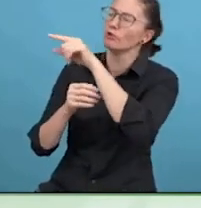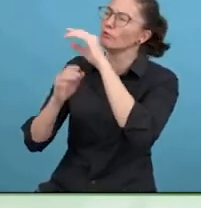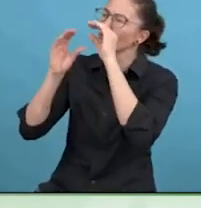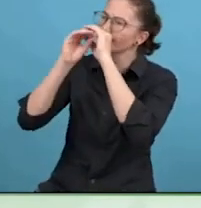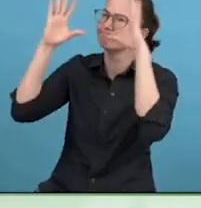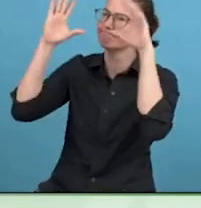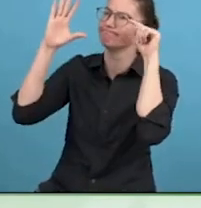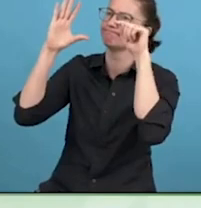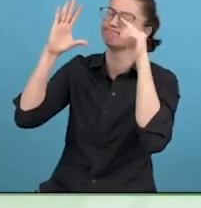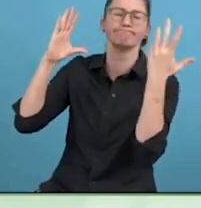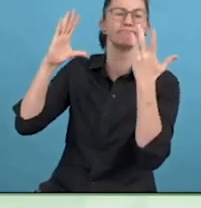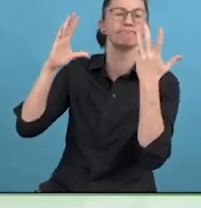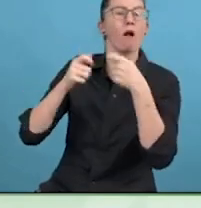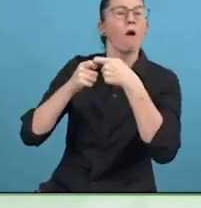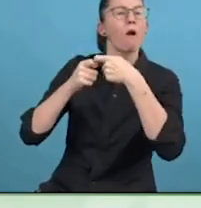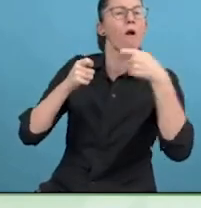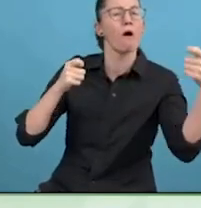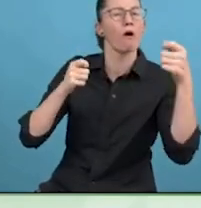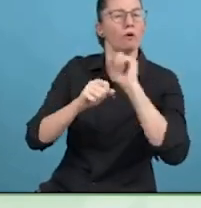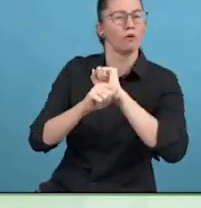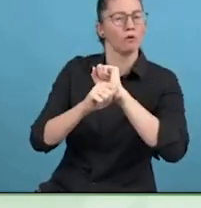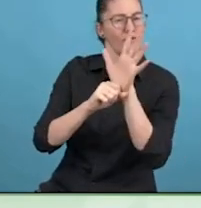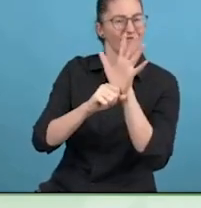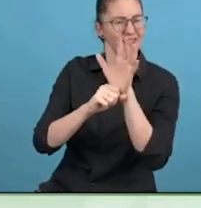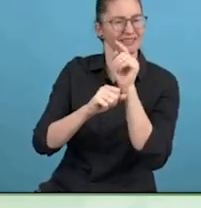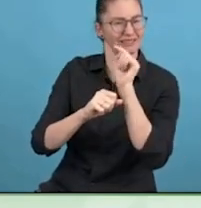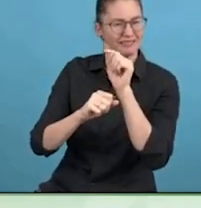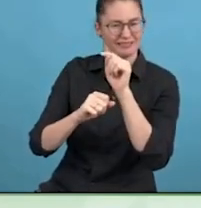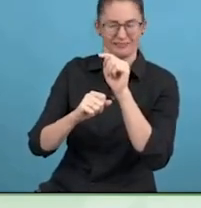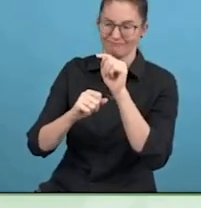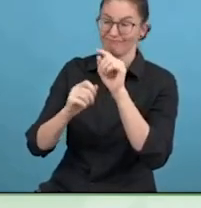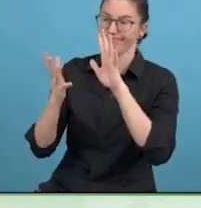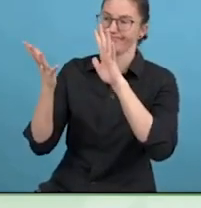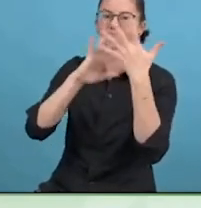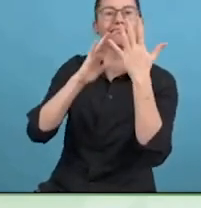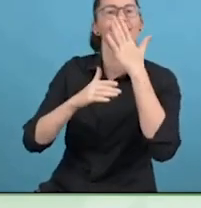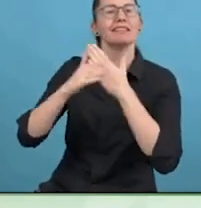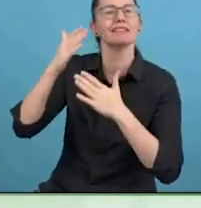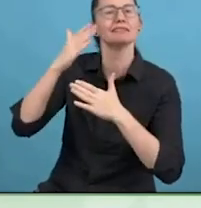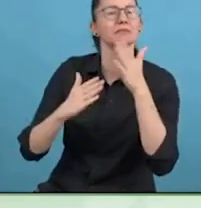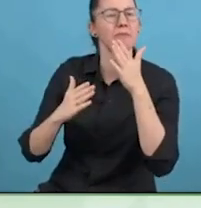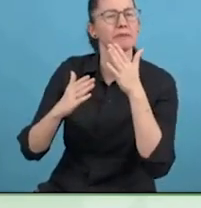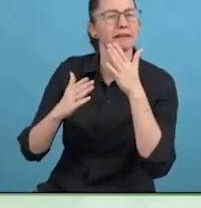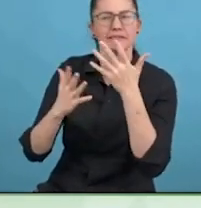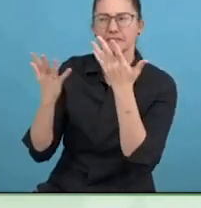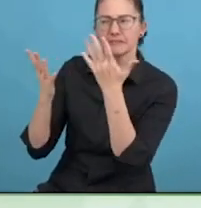it is important to just remind ourselves that COVID- 19 has been